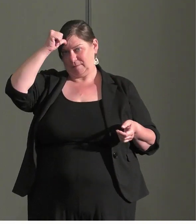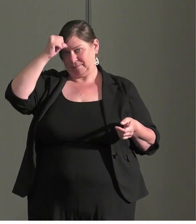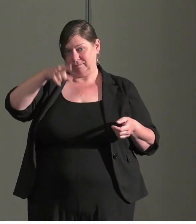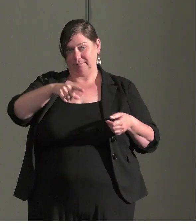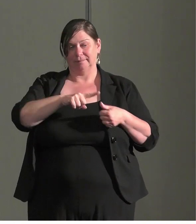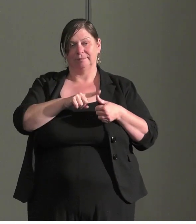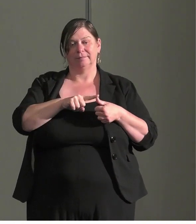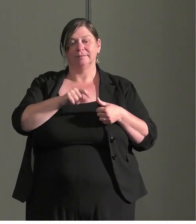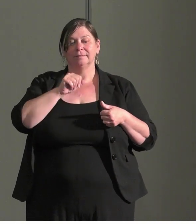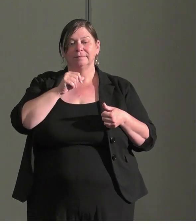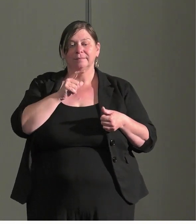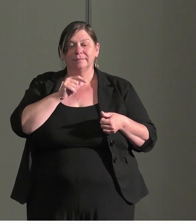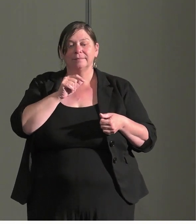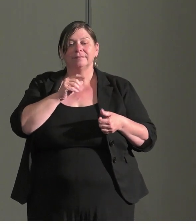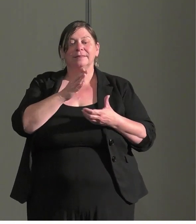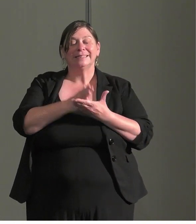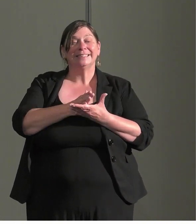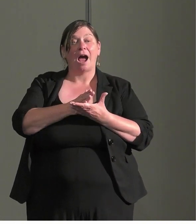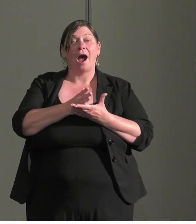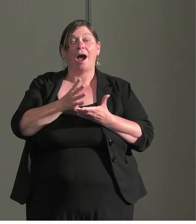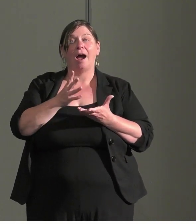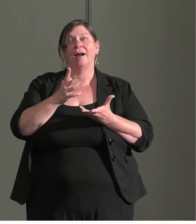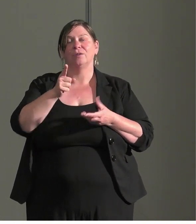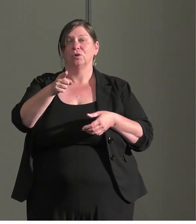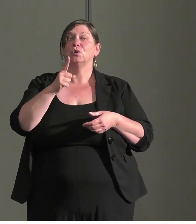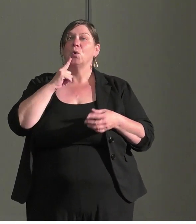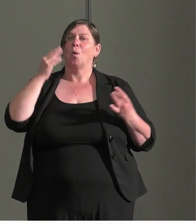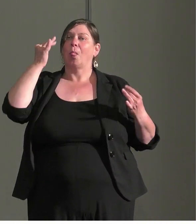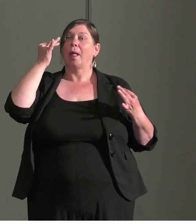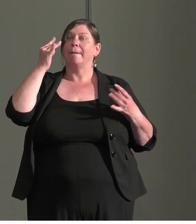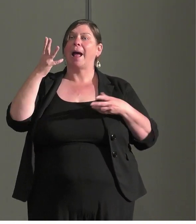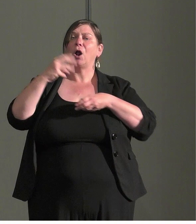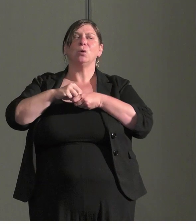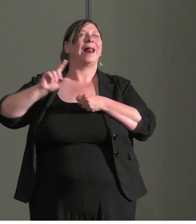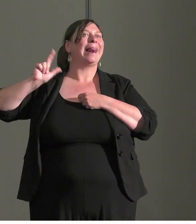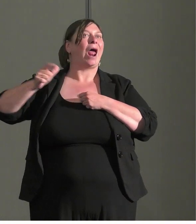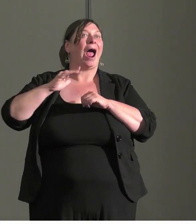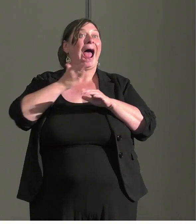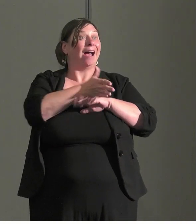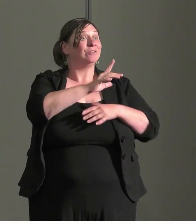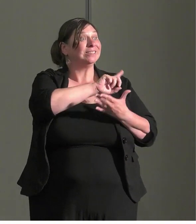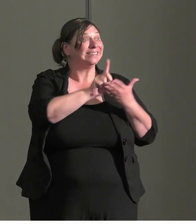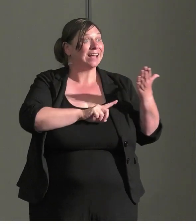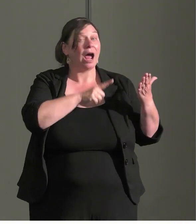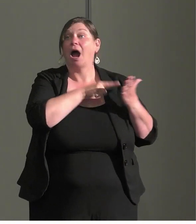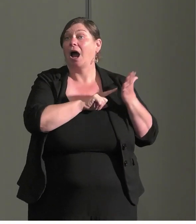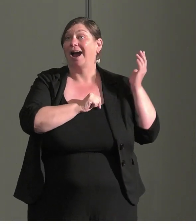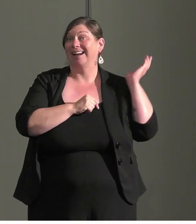stop thinking about inclusion after we create the design or concept. Second, we don't need to treat